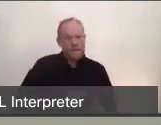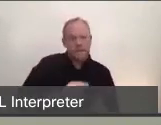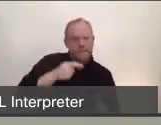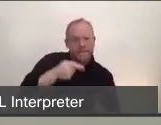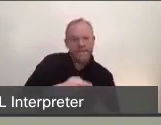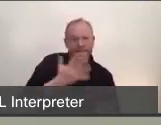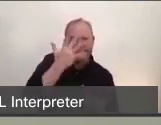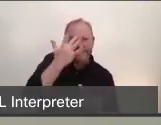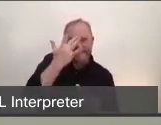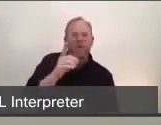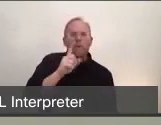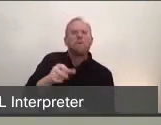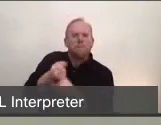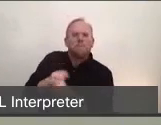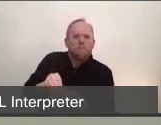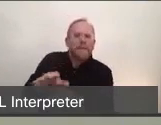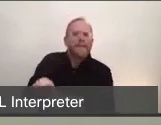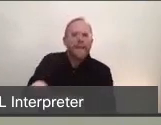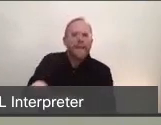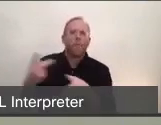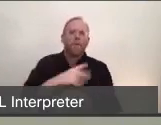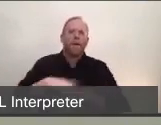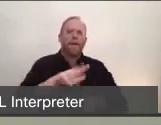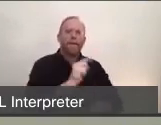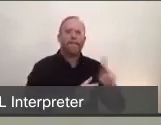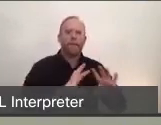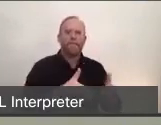disproportionately affected, and have more severe adverse outcomes